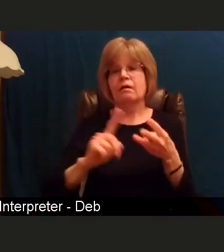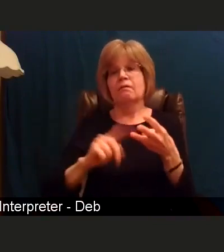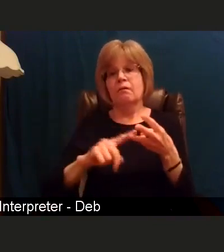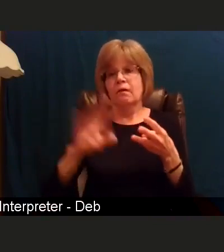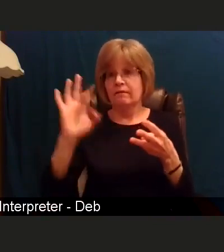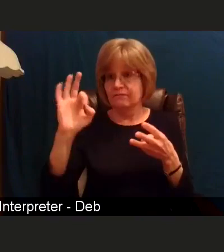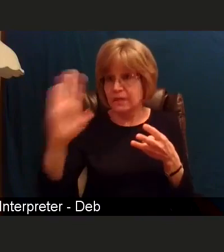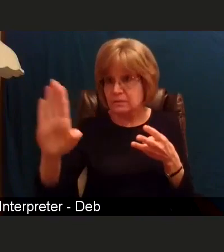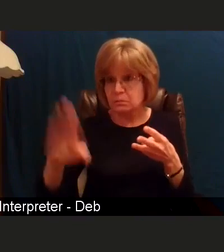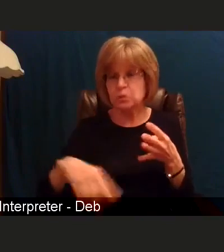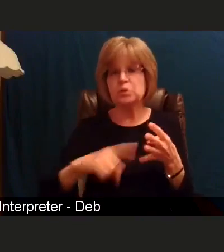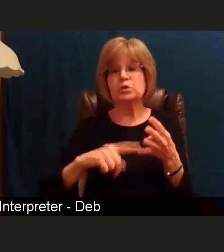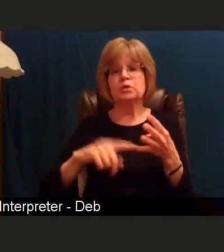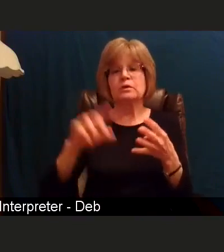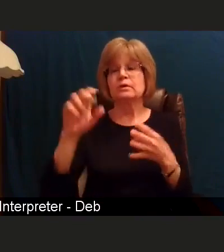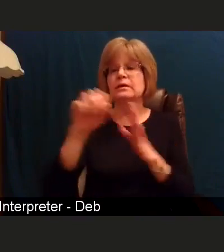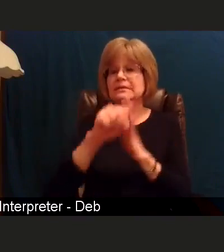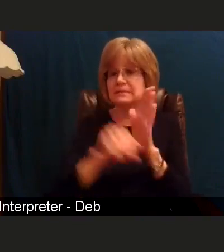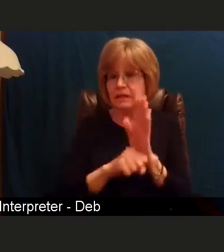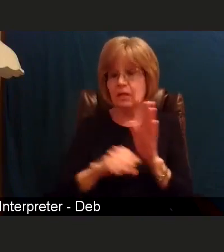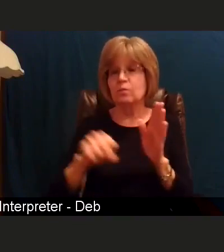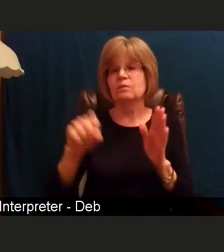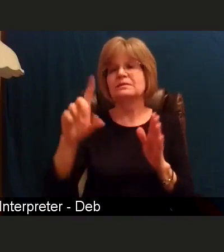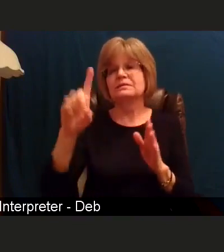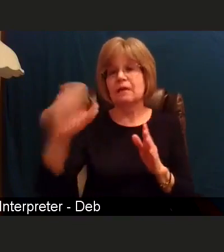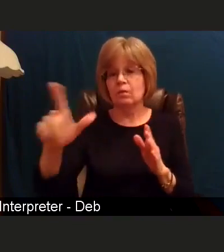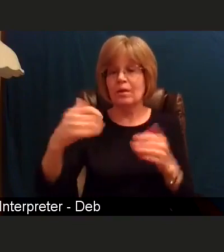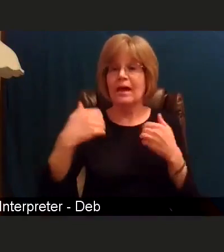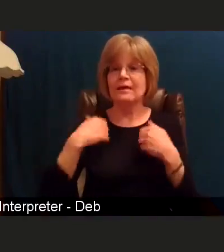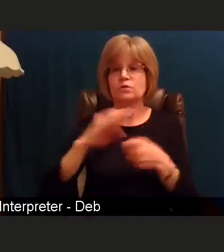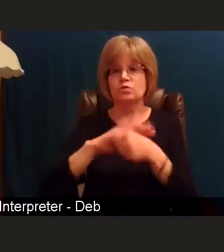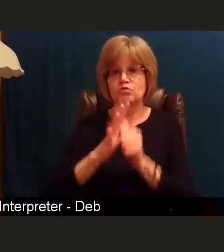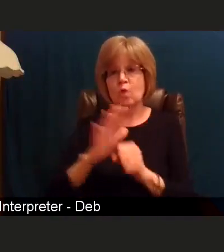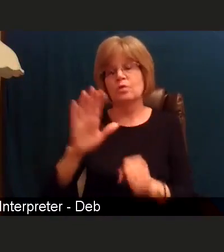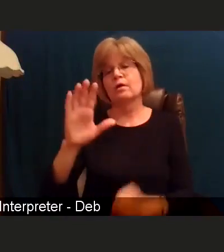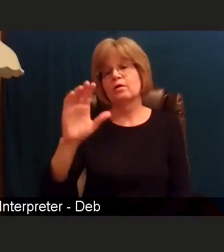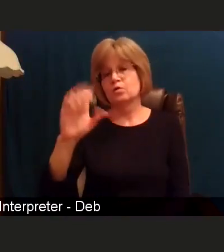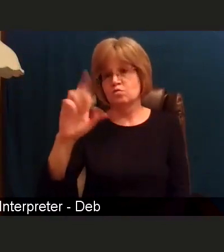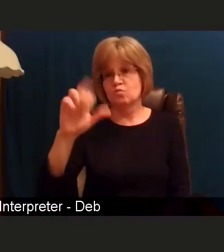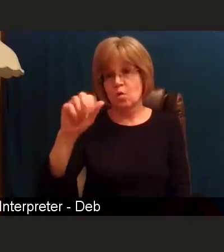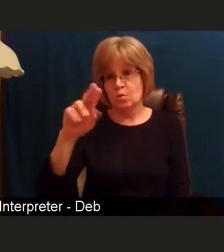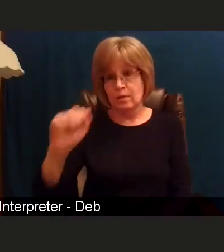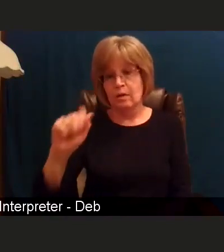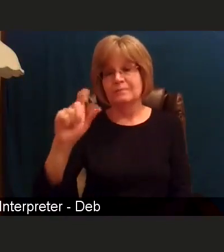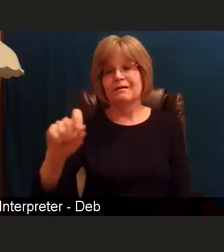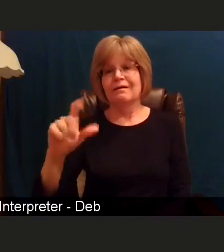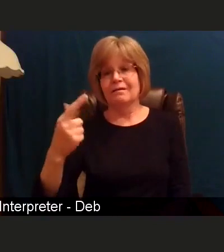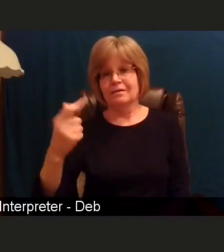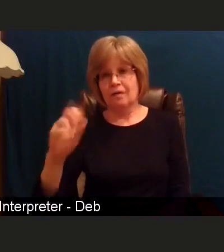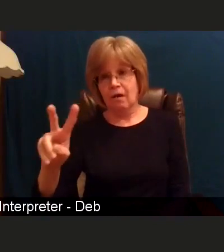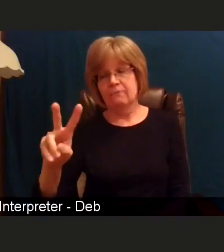delaware.gov Coronavirus vaccine page that you can also find the allocation plan